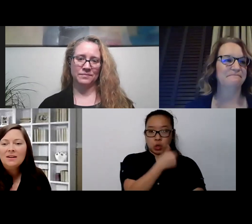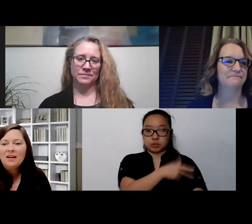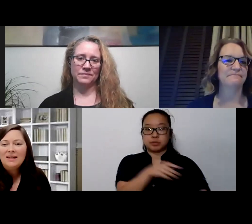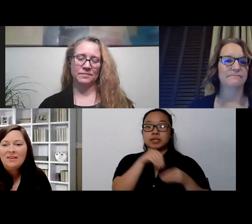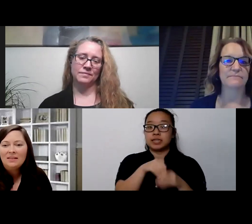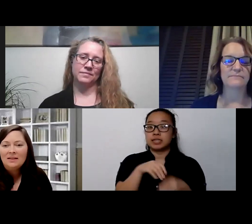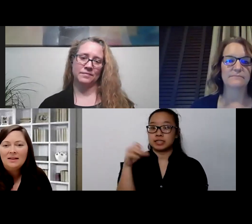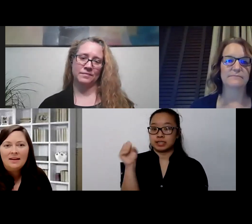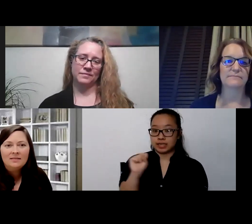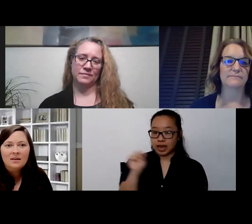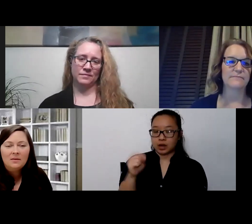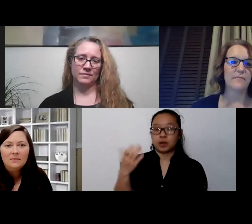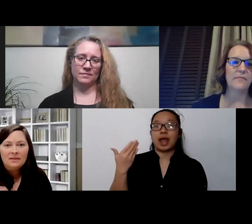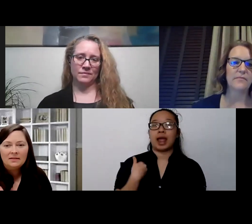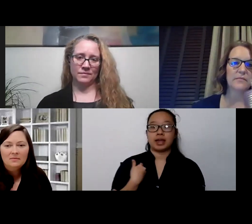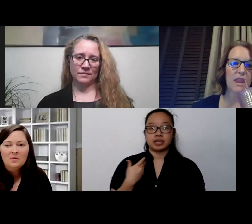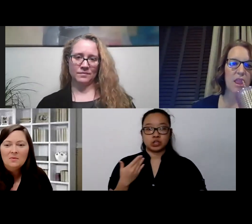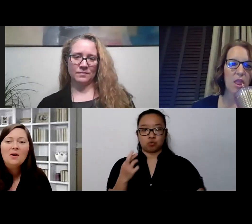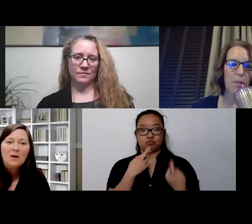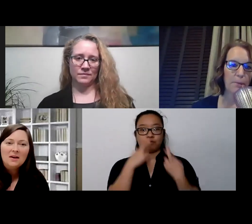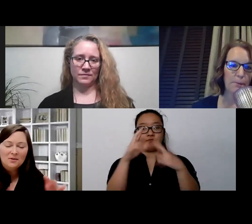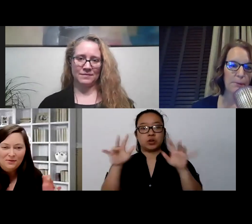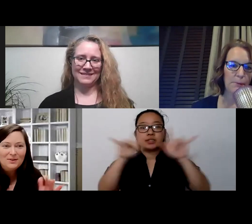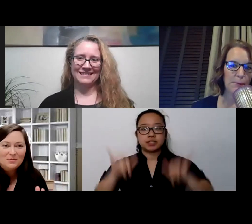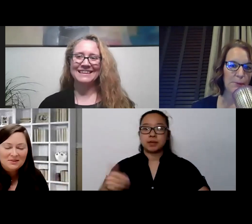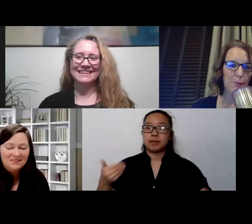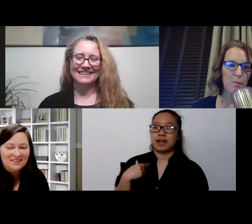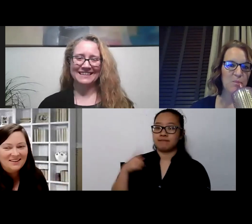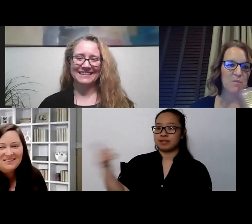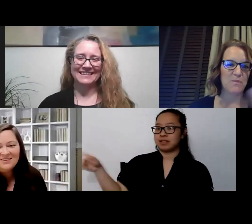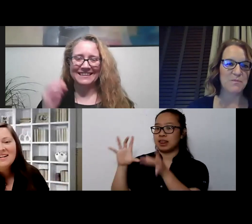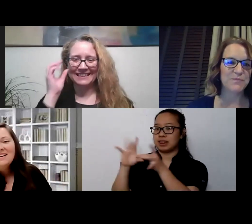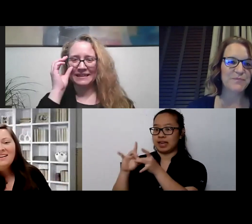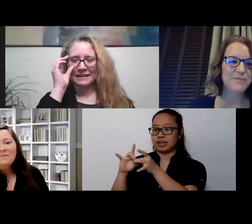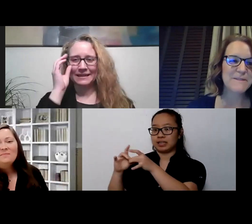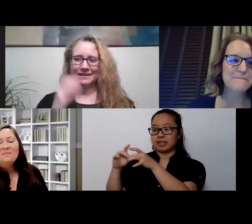And actually I gave that link in that long pile of resources that I sent you.